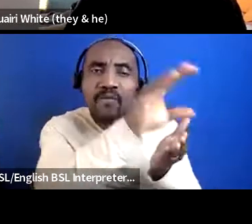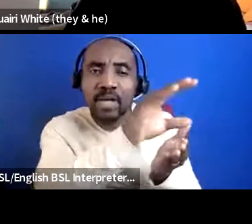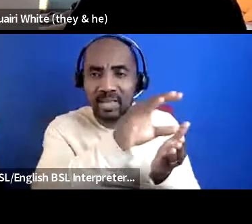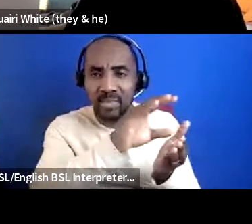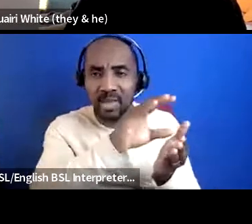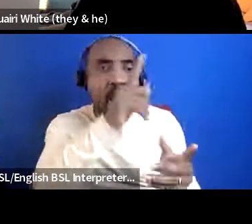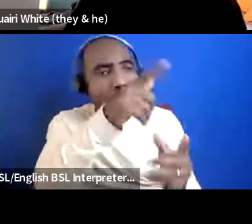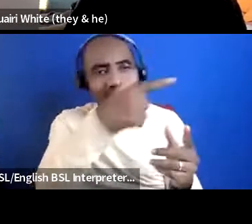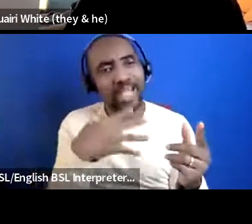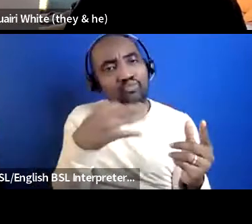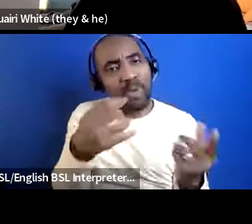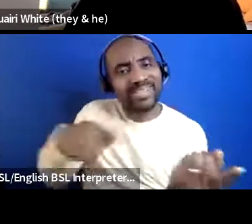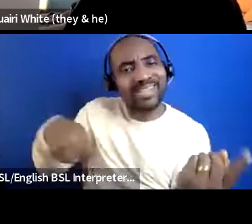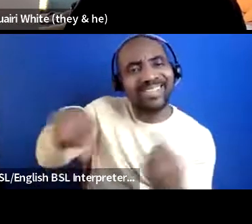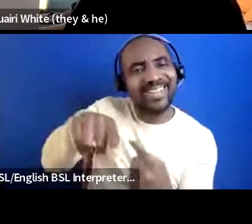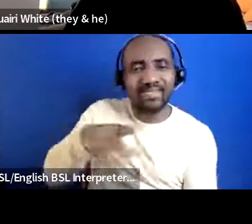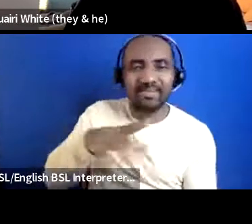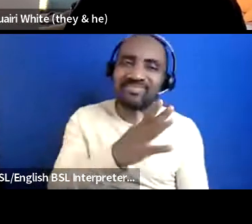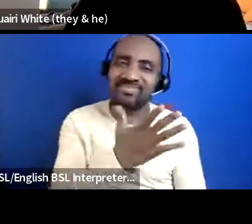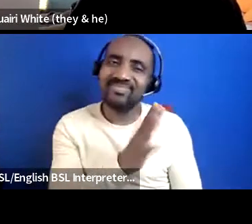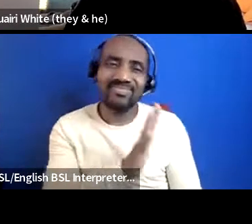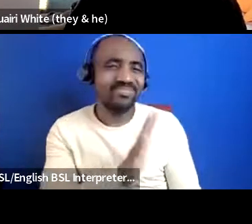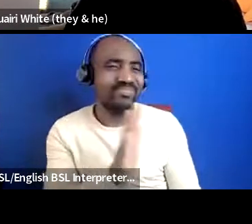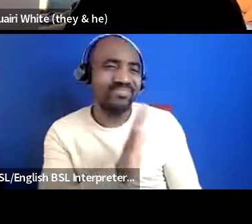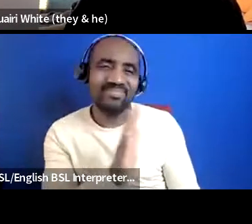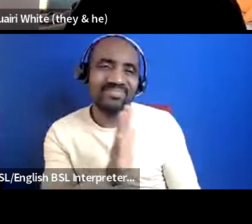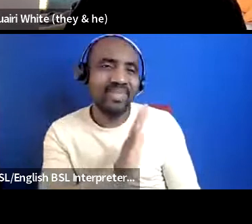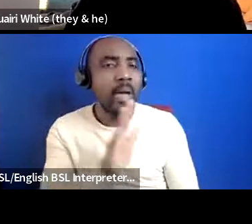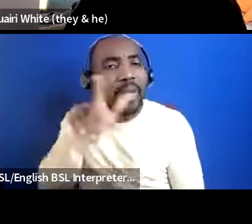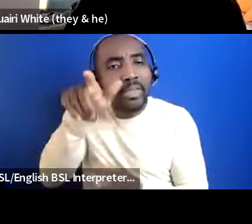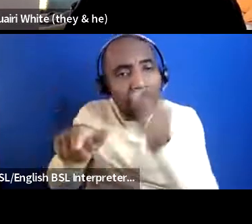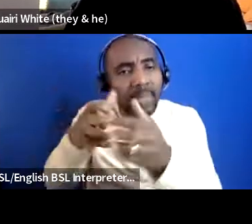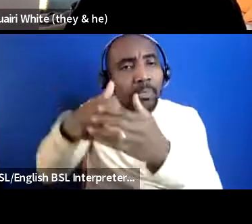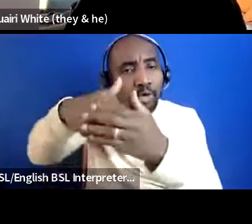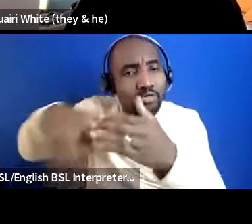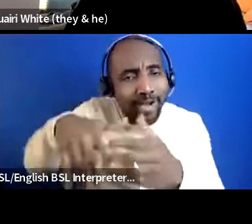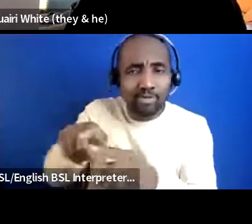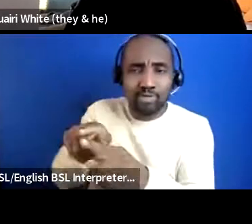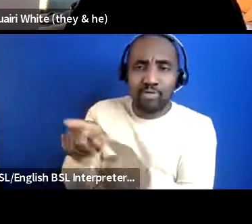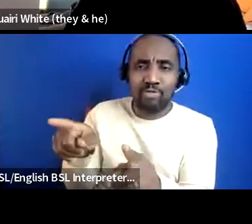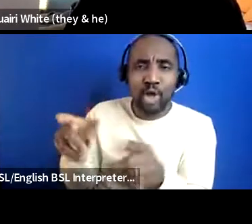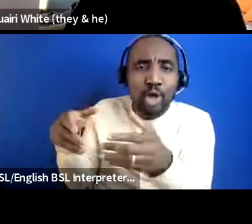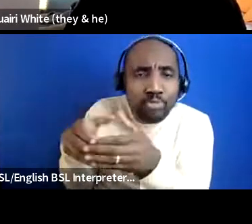organization but we won't actually just go to the people that are like doing the work and actually